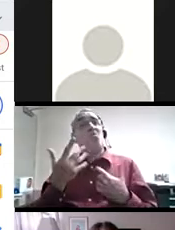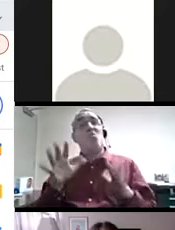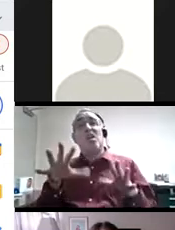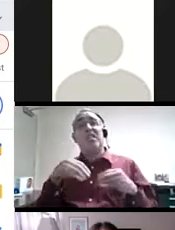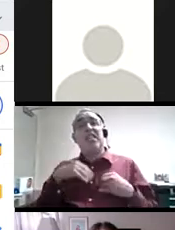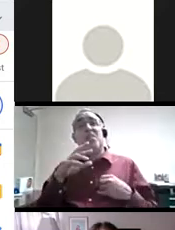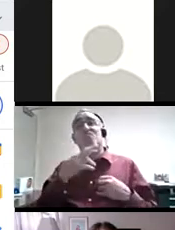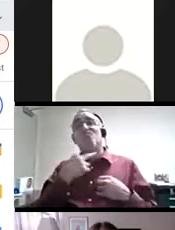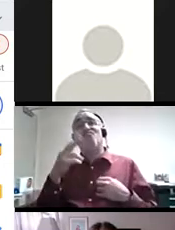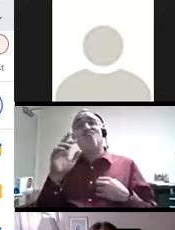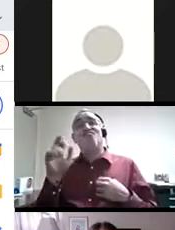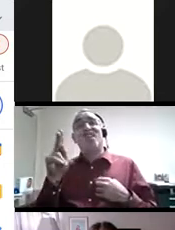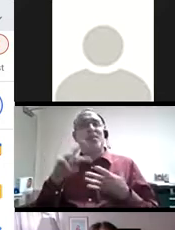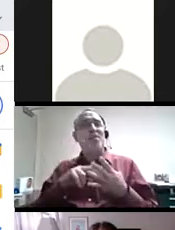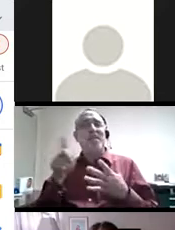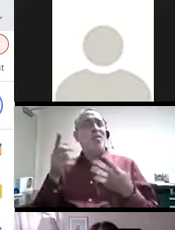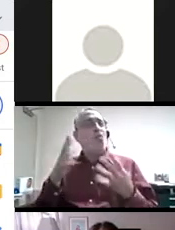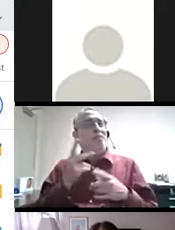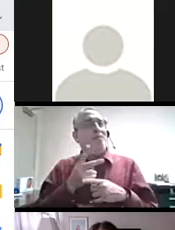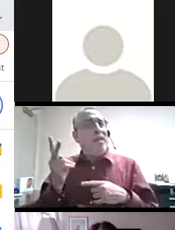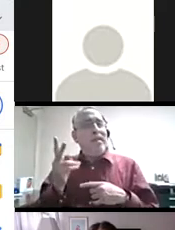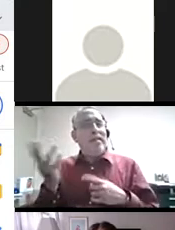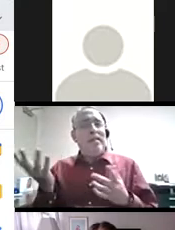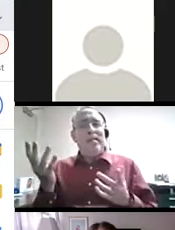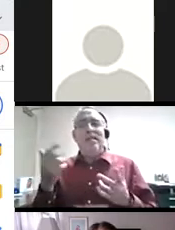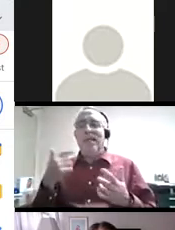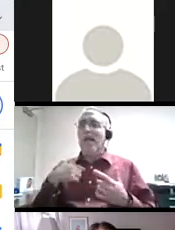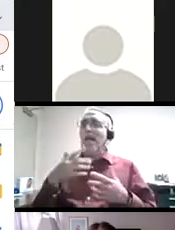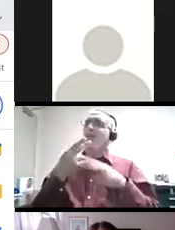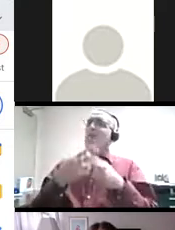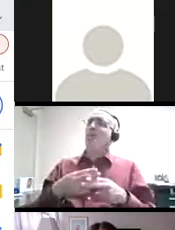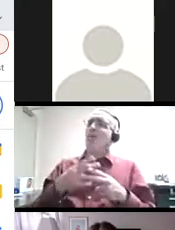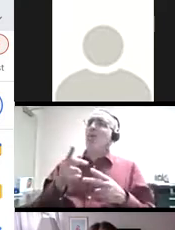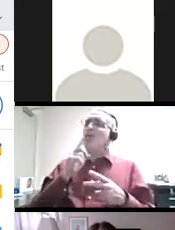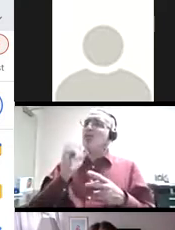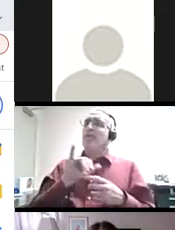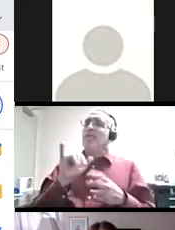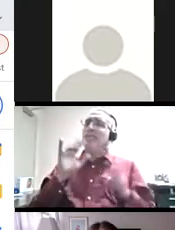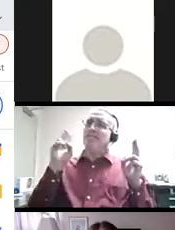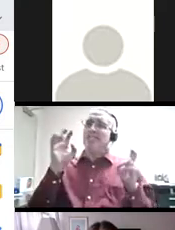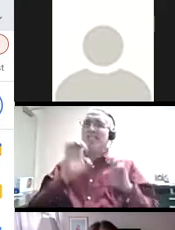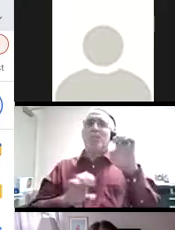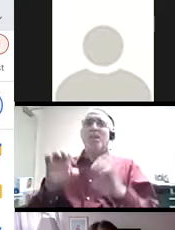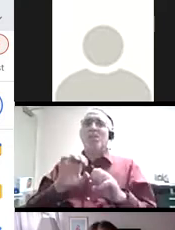afraid to fail or—fail. So, to frame the classroom as what I like to call an experimental laboratory,